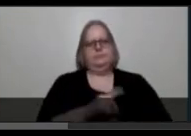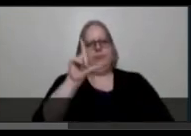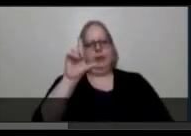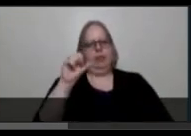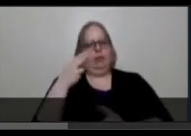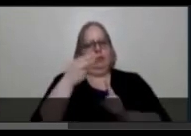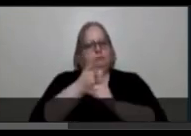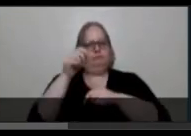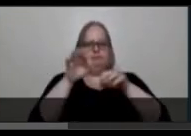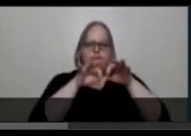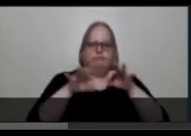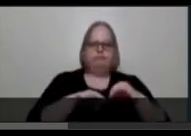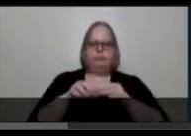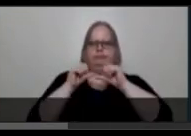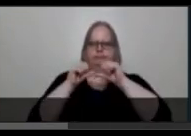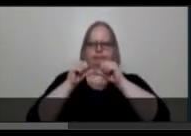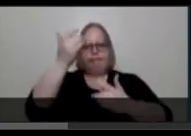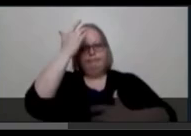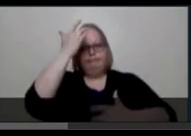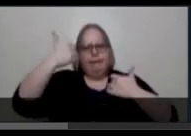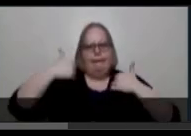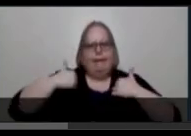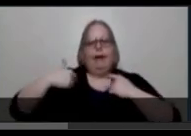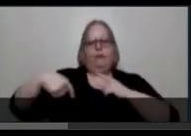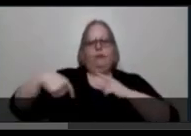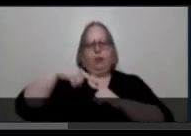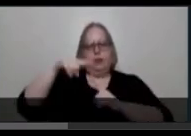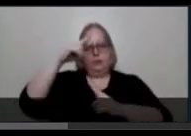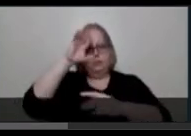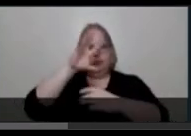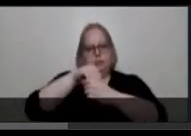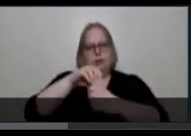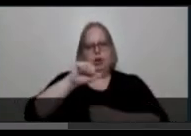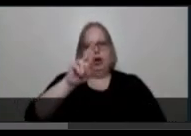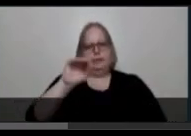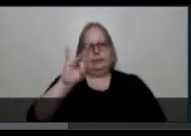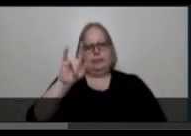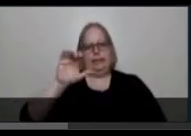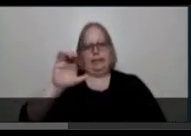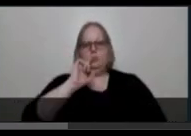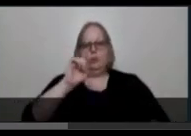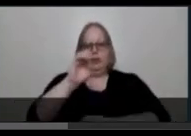chronic illnesses and being Autistic, and how they have very little energy from day-to-day.